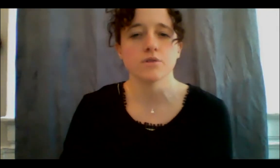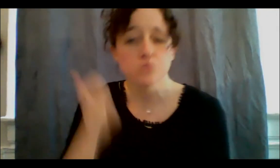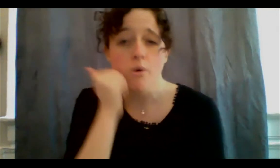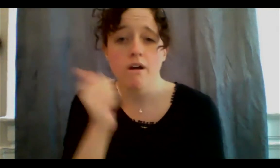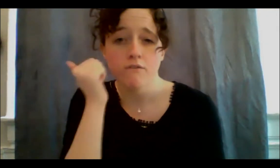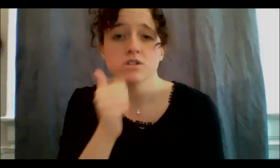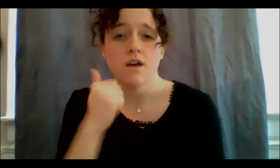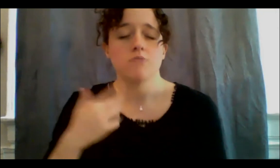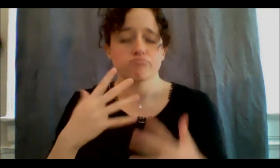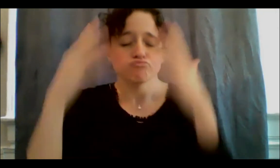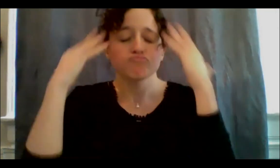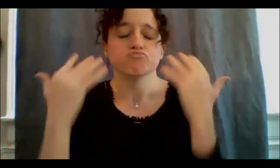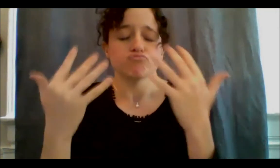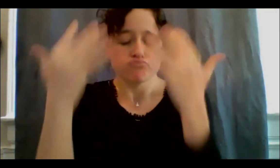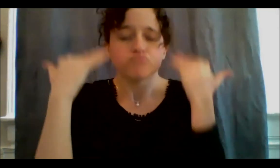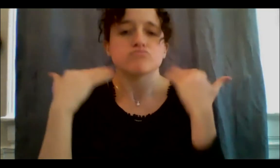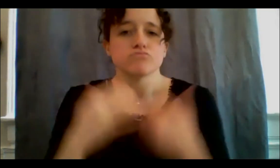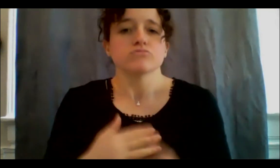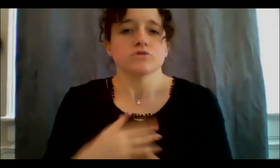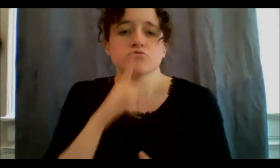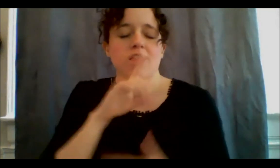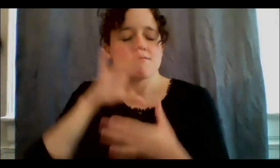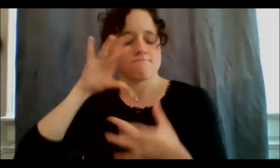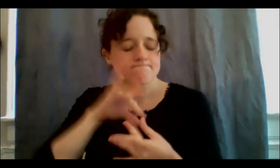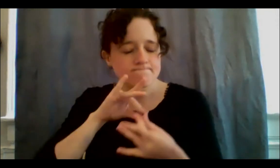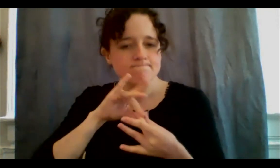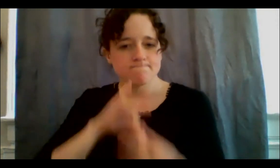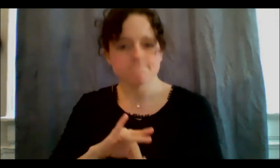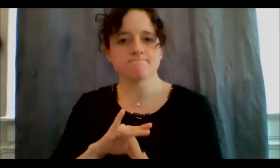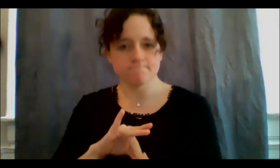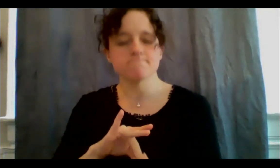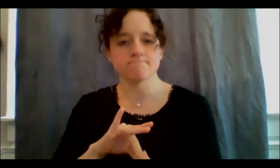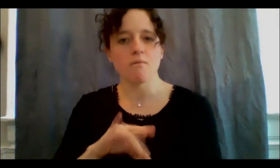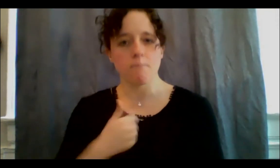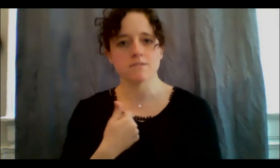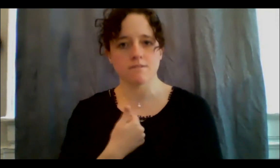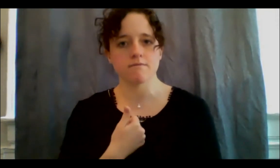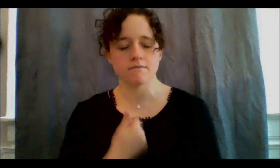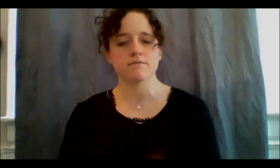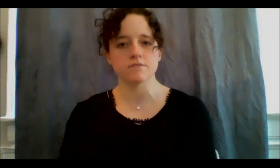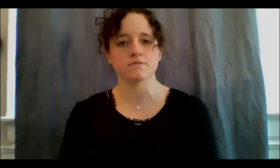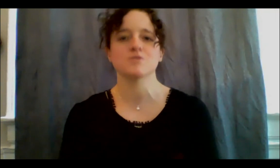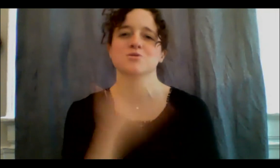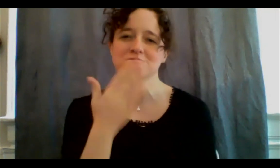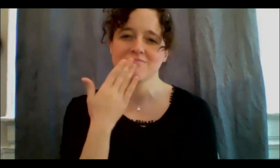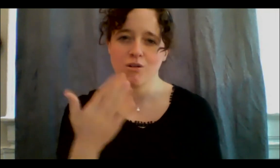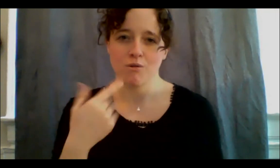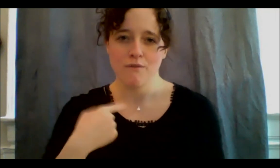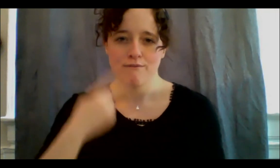really ground myself, and thank you for giving me the opportunity to share that with all of you today.